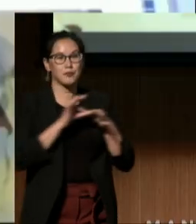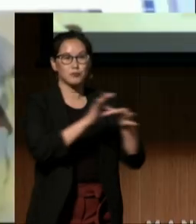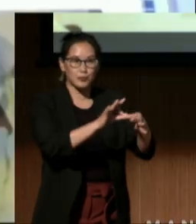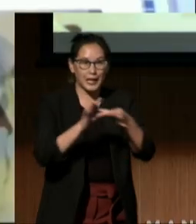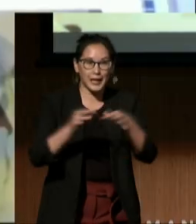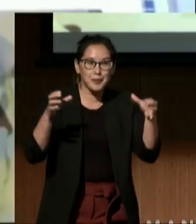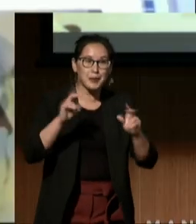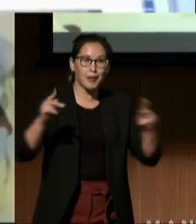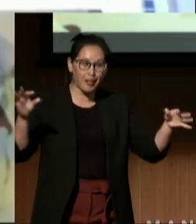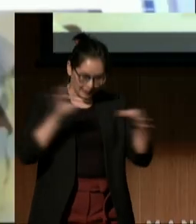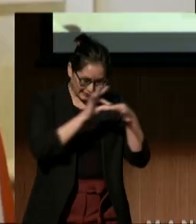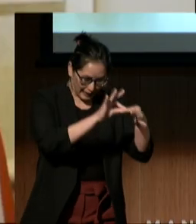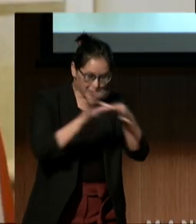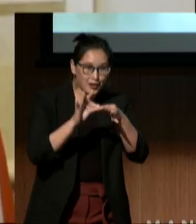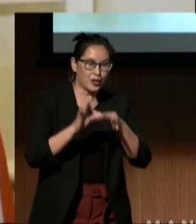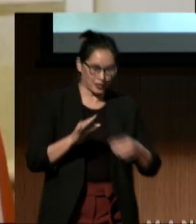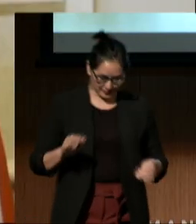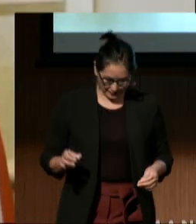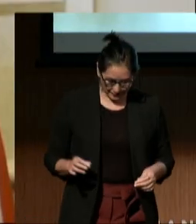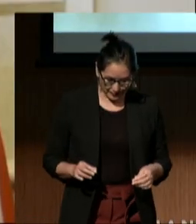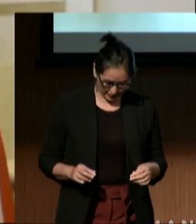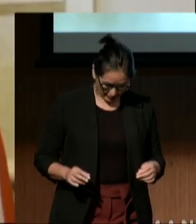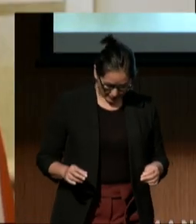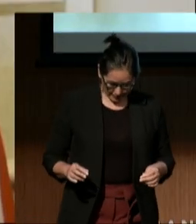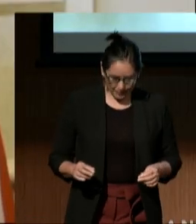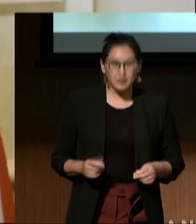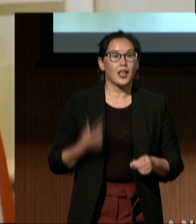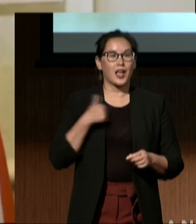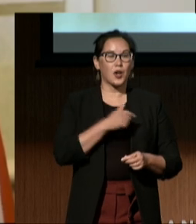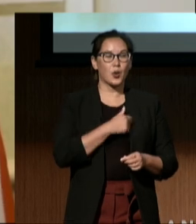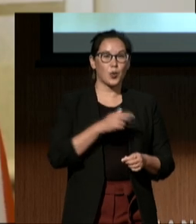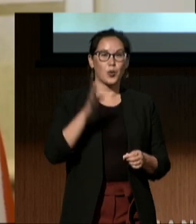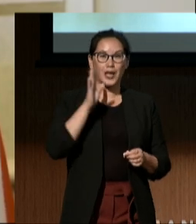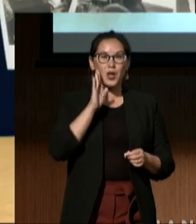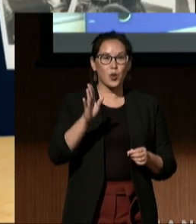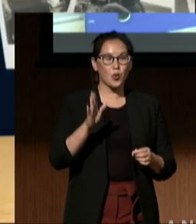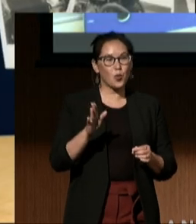and when push comes to shove, we shove. We shove with all the tools we have.